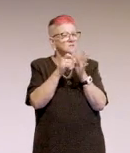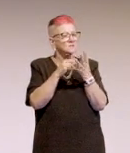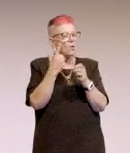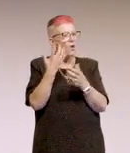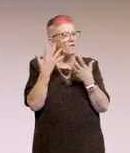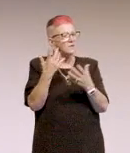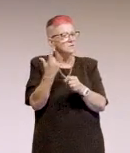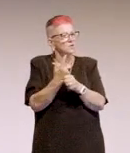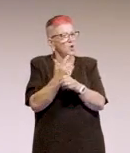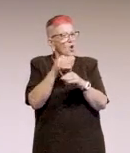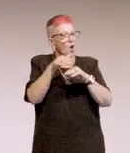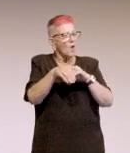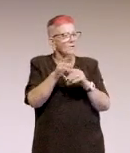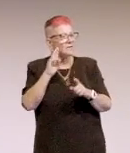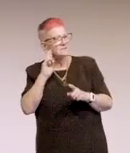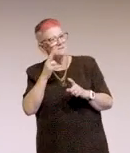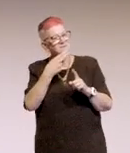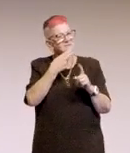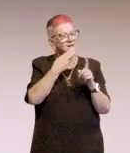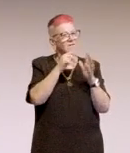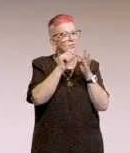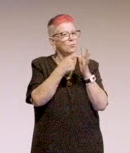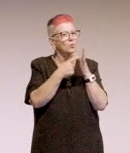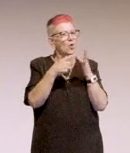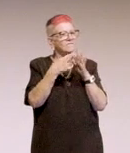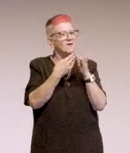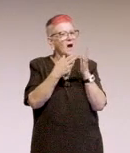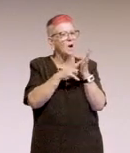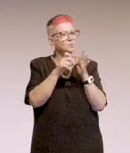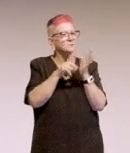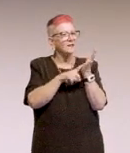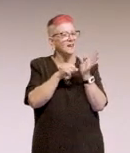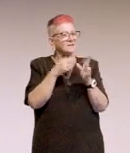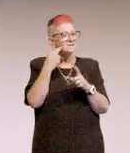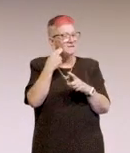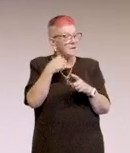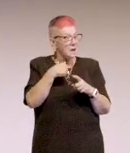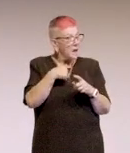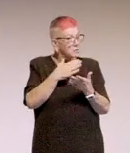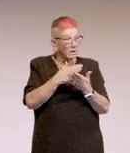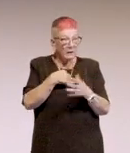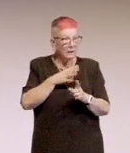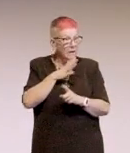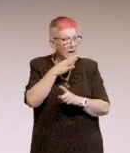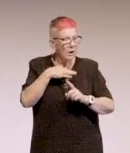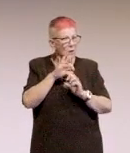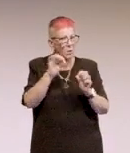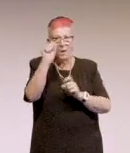and I never ever considered that they may not understand captions, because they haven't been taught